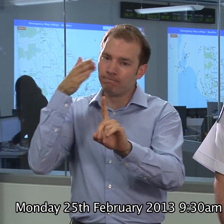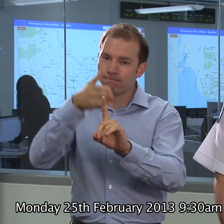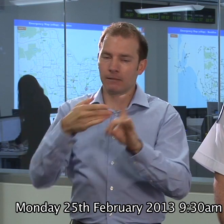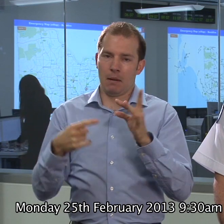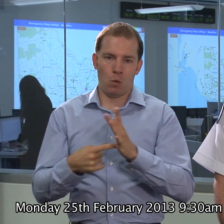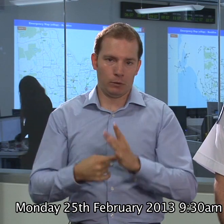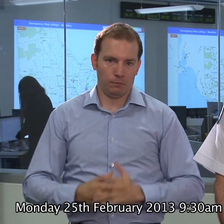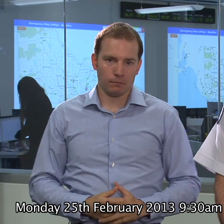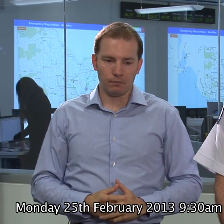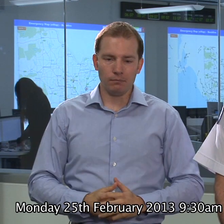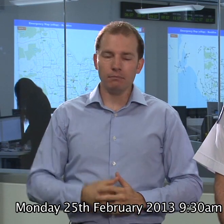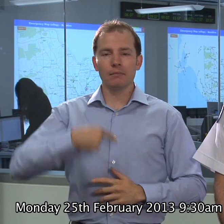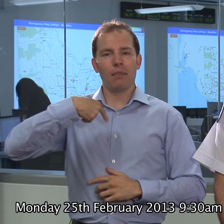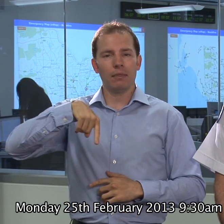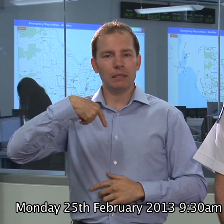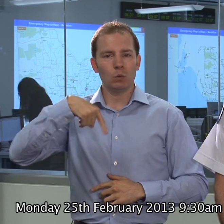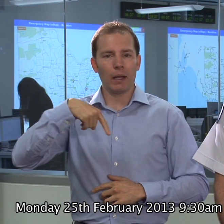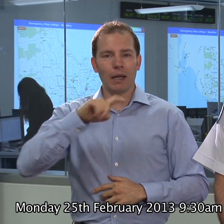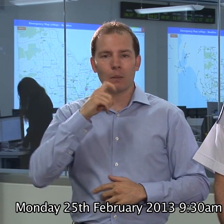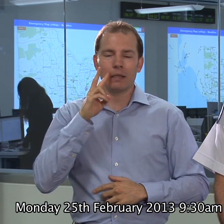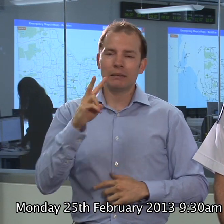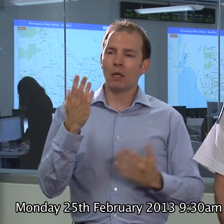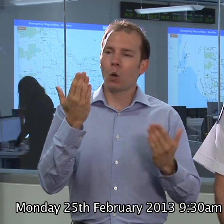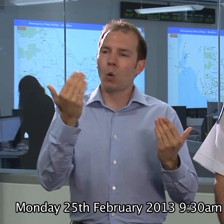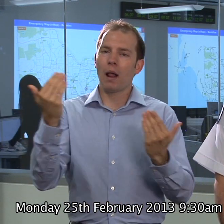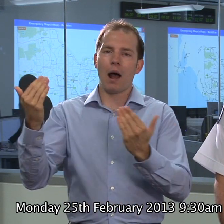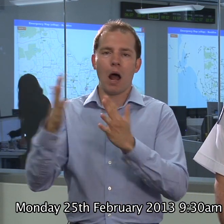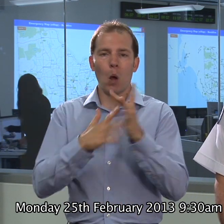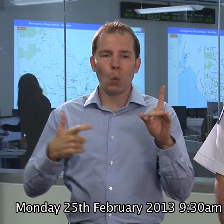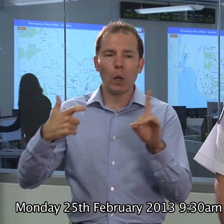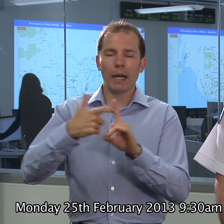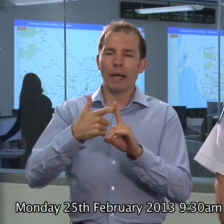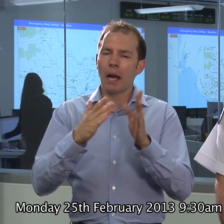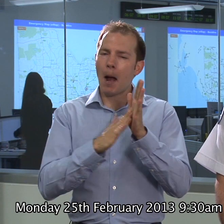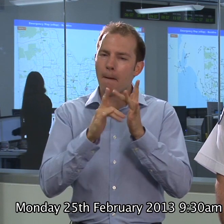This week we'll see a cooler week, a more mild week with the potential of lightning